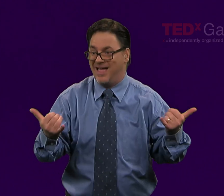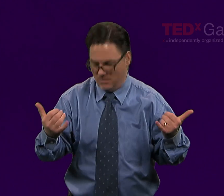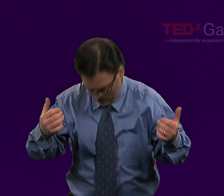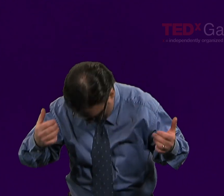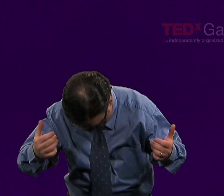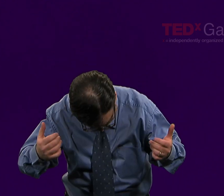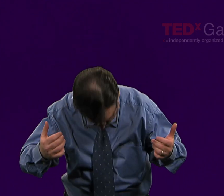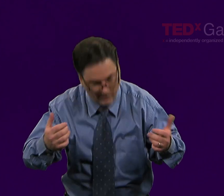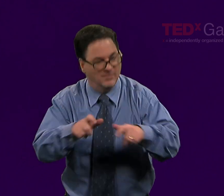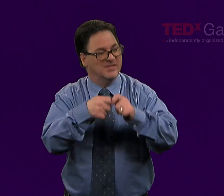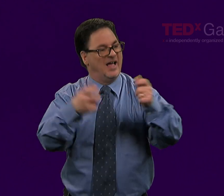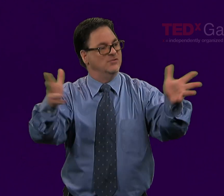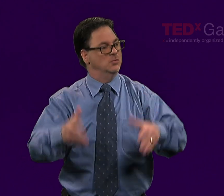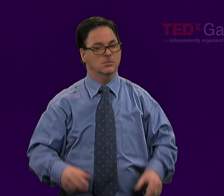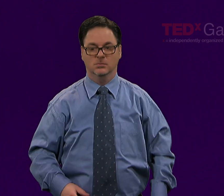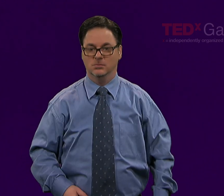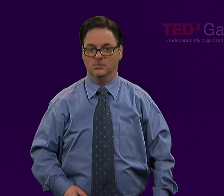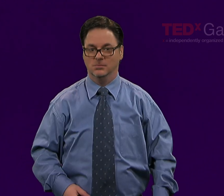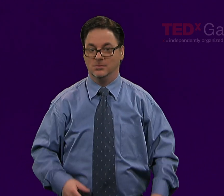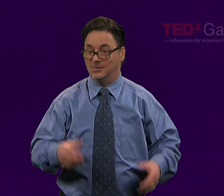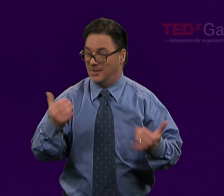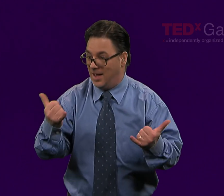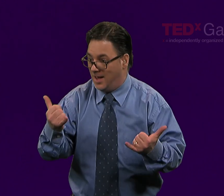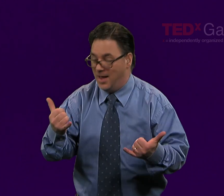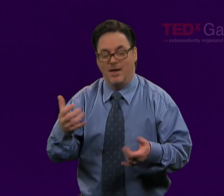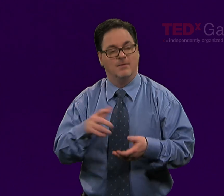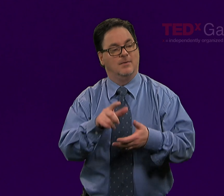tied your shoes without a second thought, and went about your day.